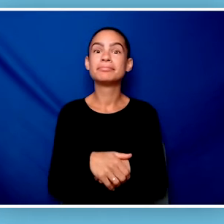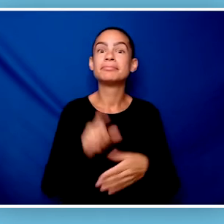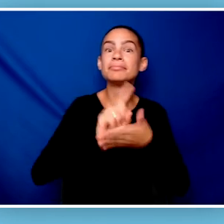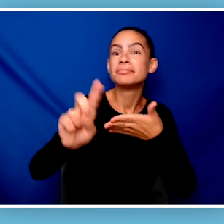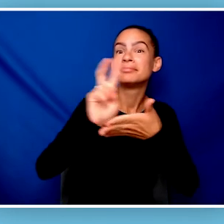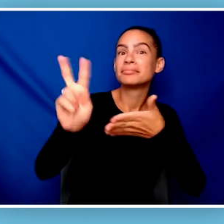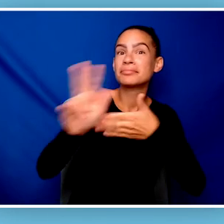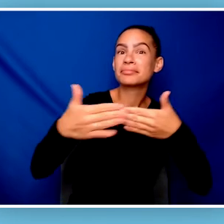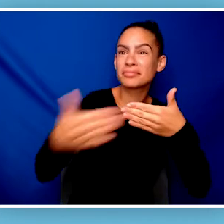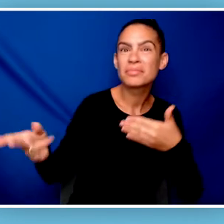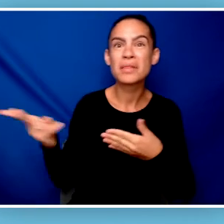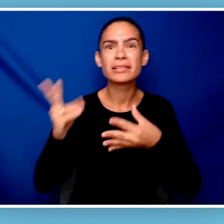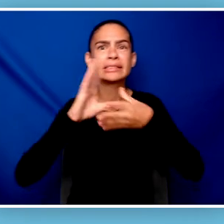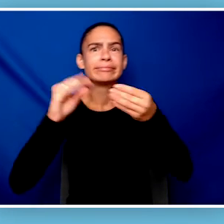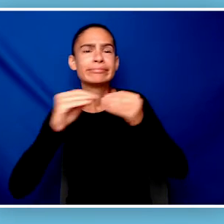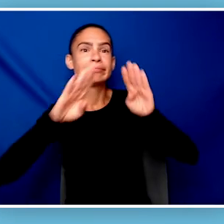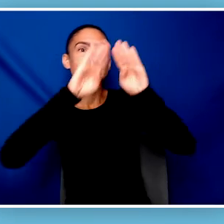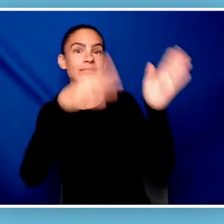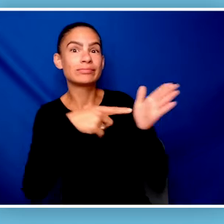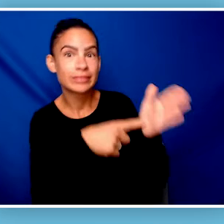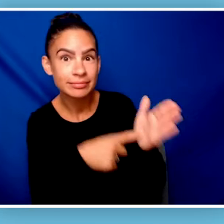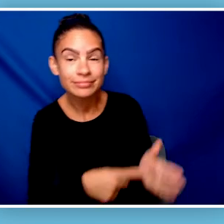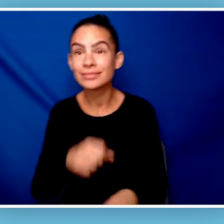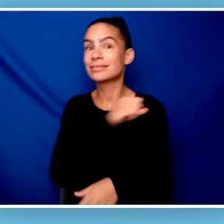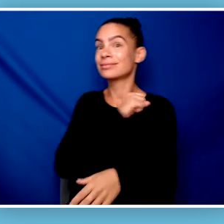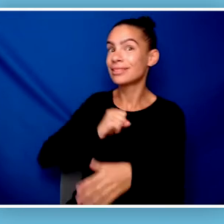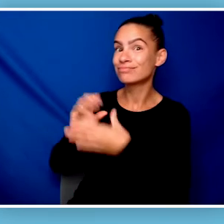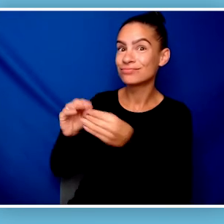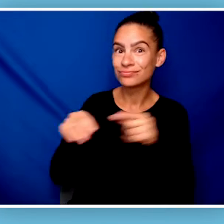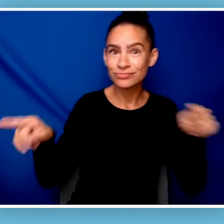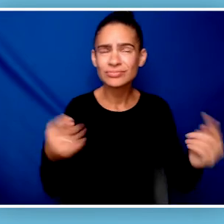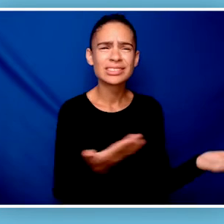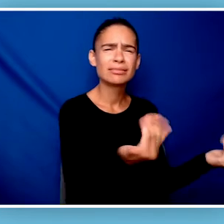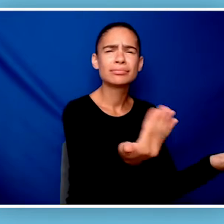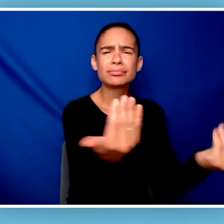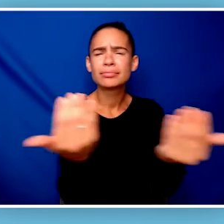[Narrator] Over the next few weeks, Hector and Valentina told their story to the House of Representatives and the Senate.